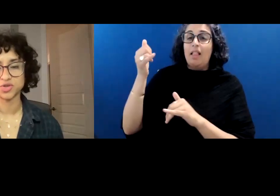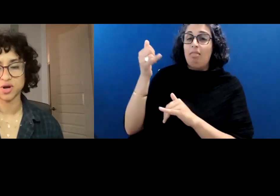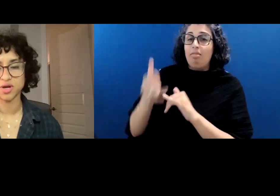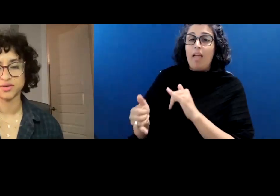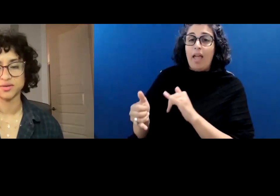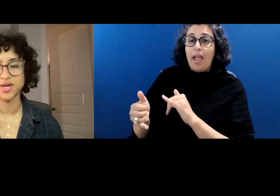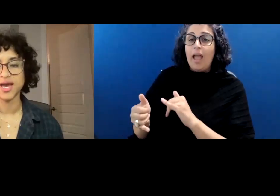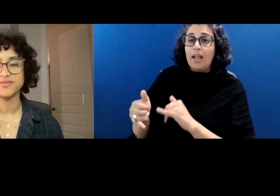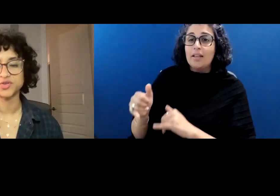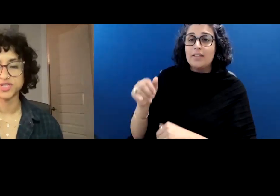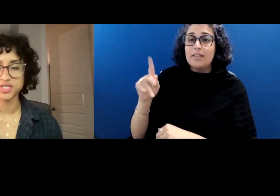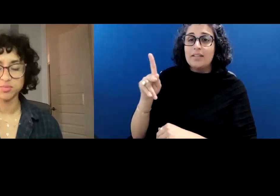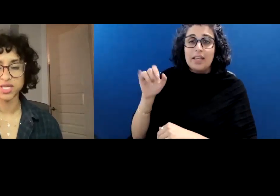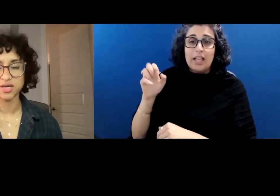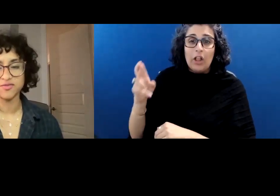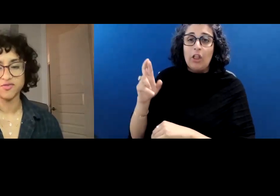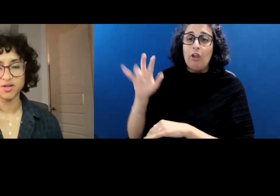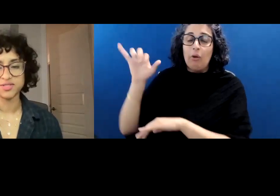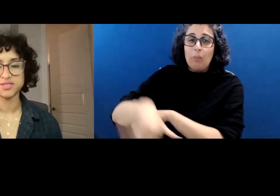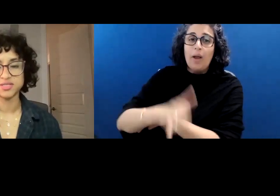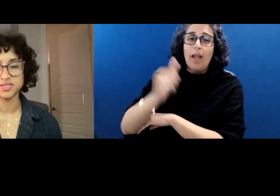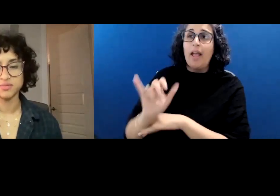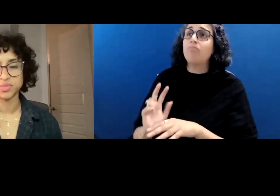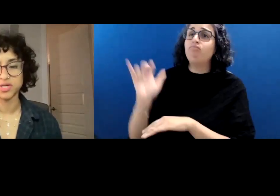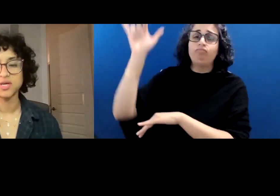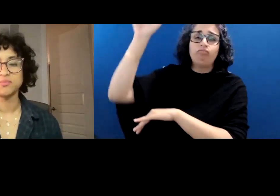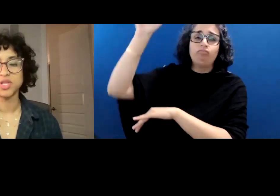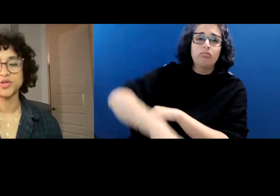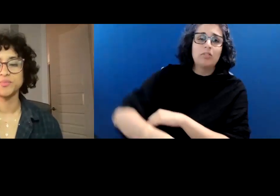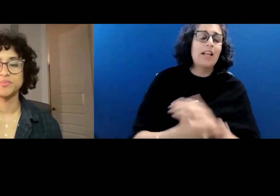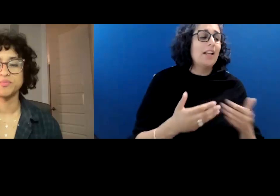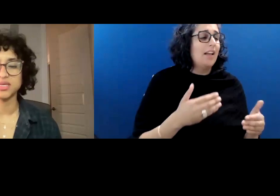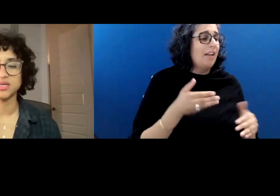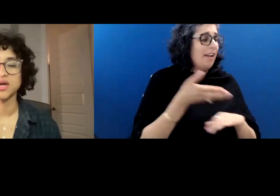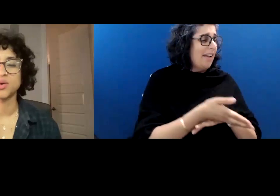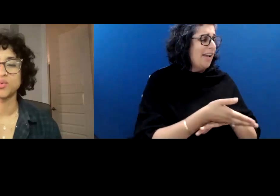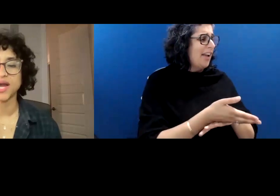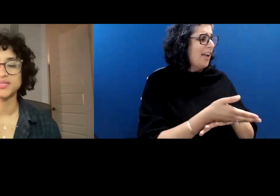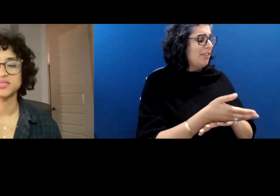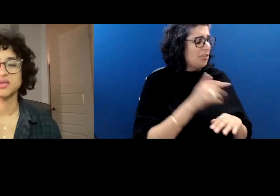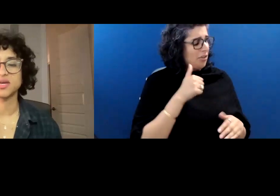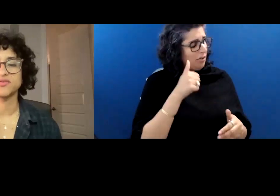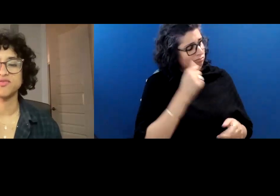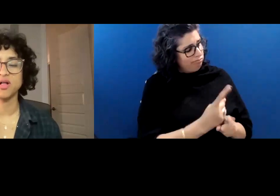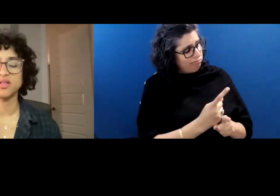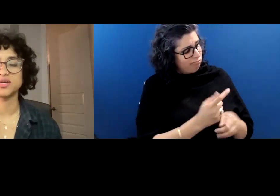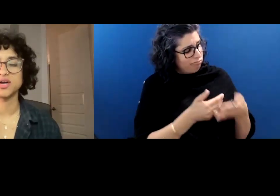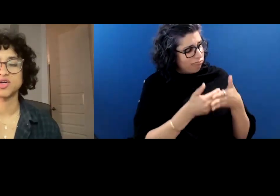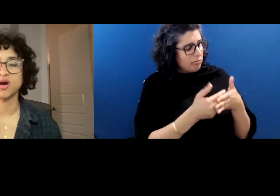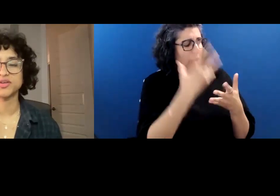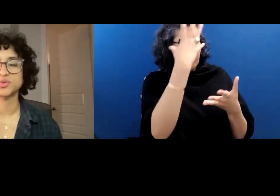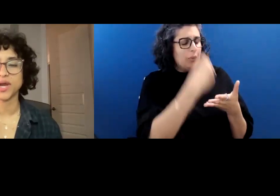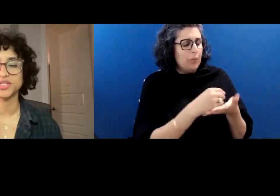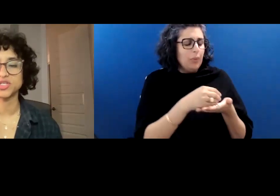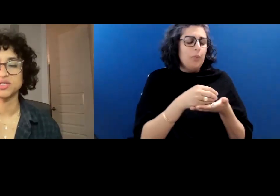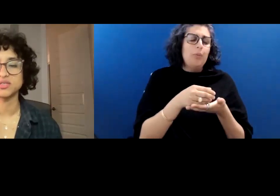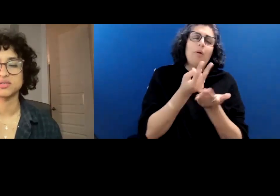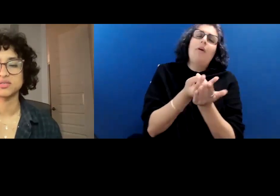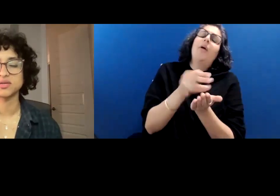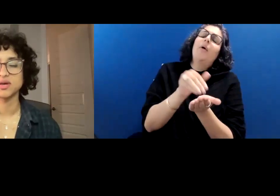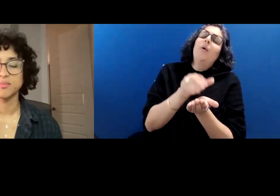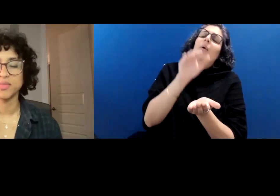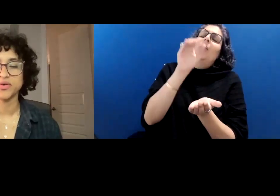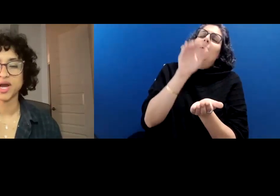Jumbo charm, after sibling falls asleep, bloated belly rising and falling across white sheets,